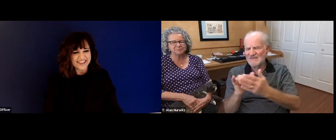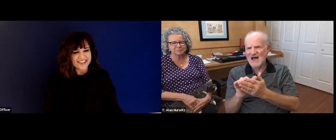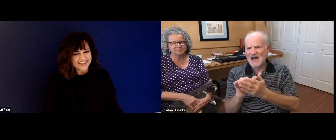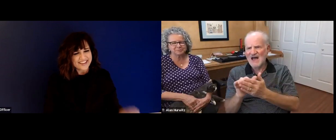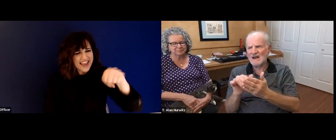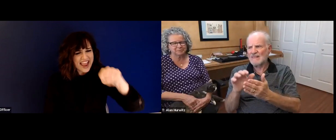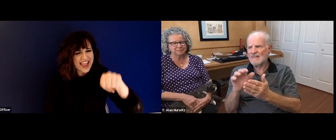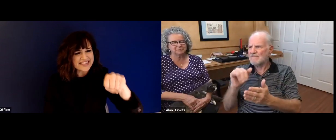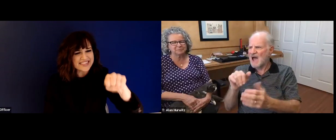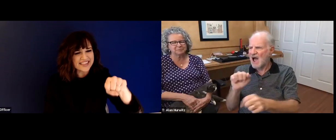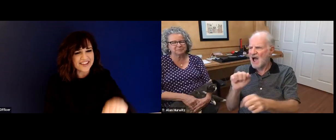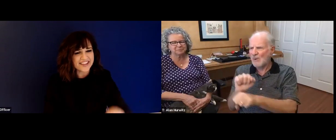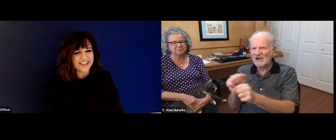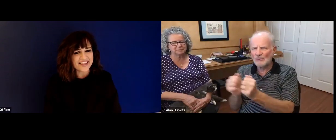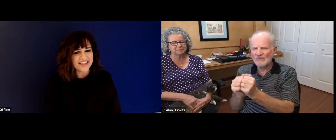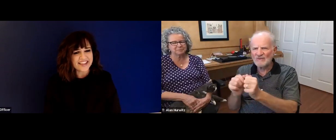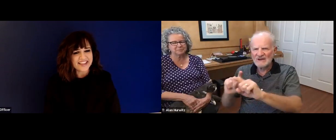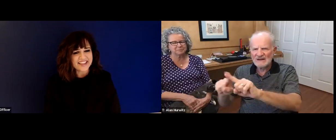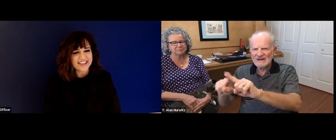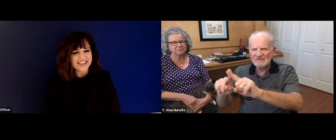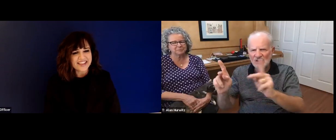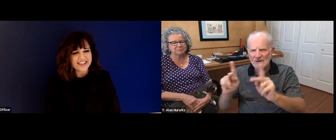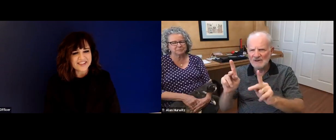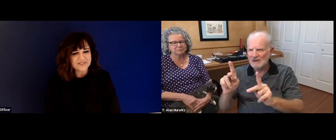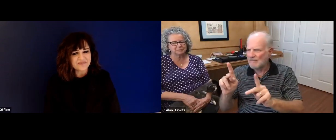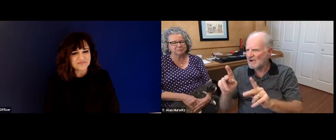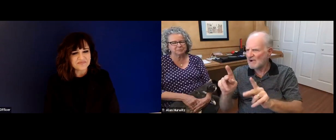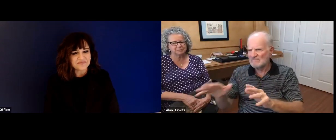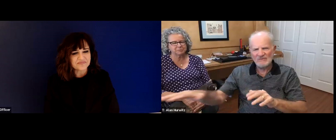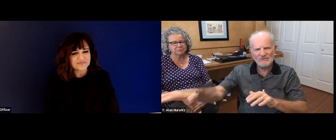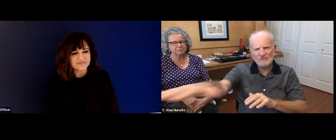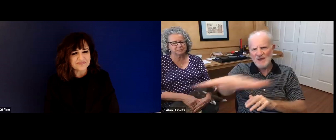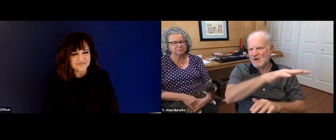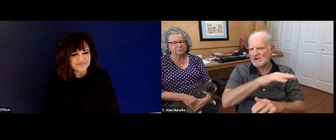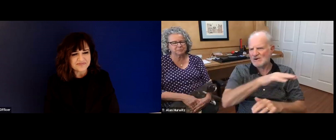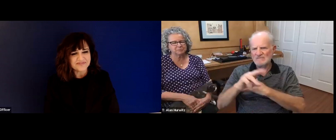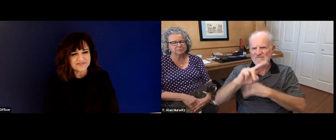college I finally realized what NAD NAD is and what they do for us.